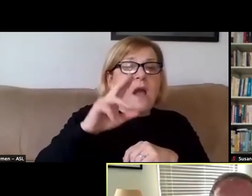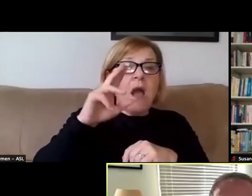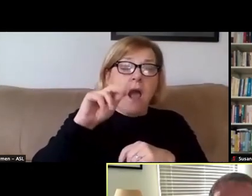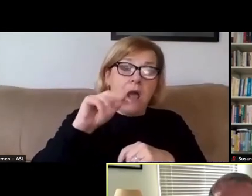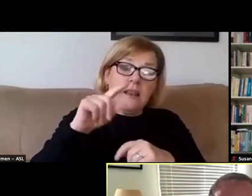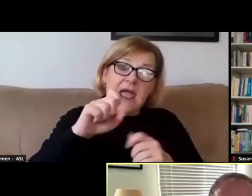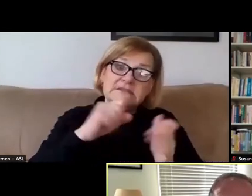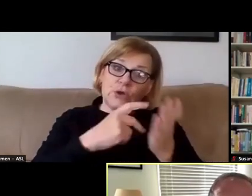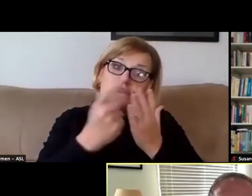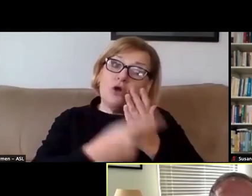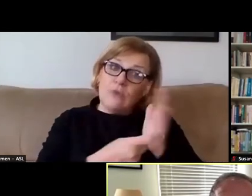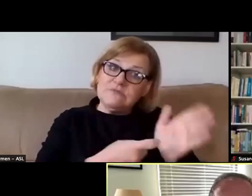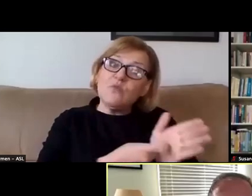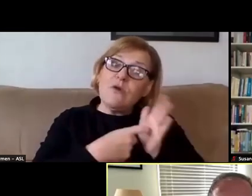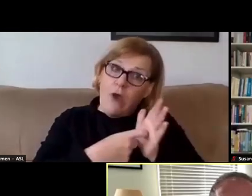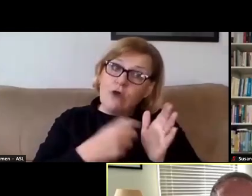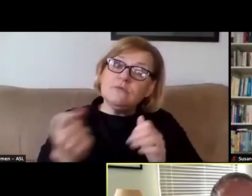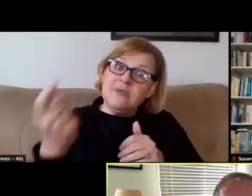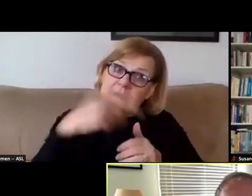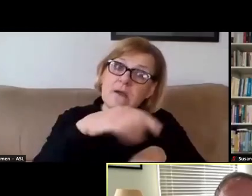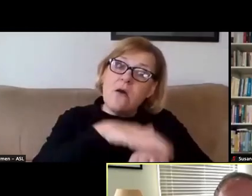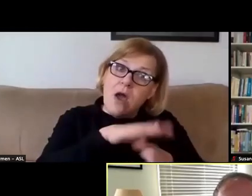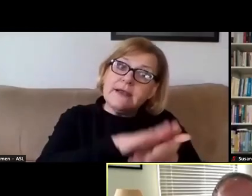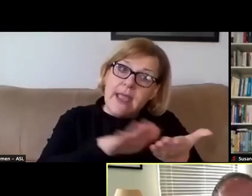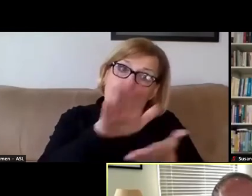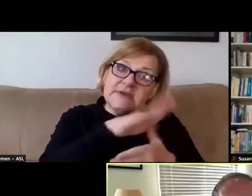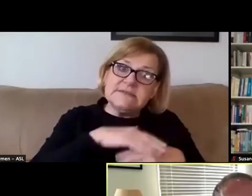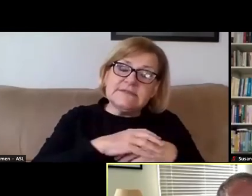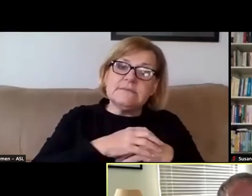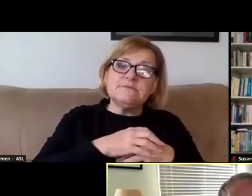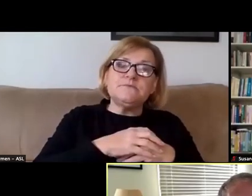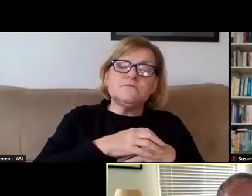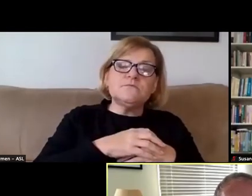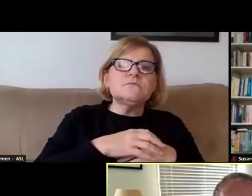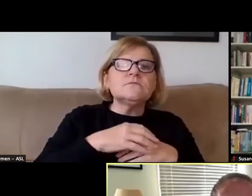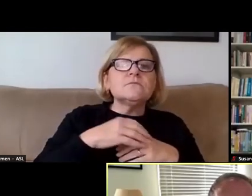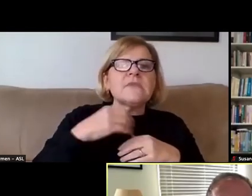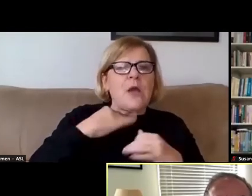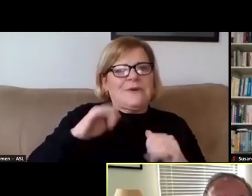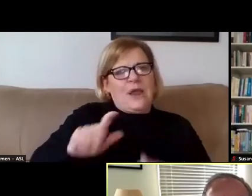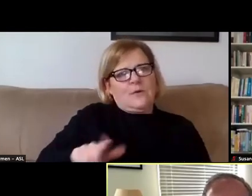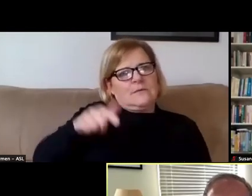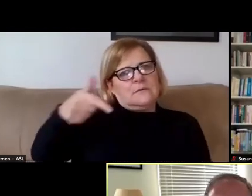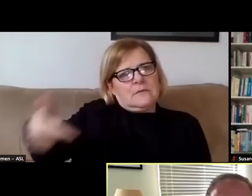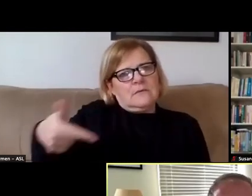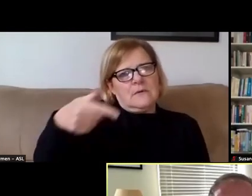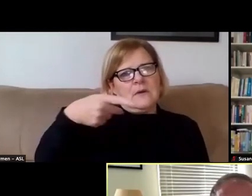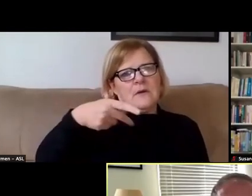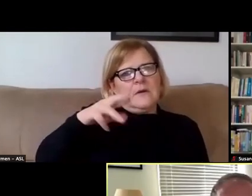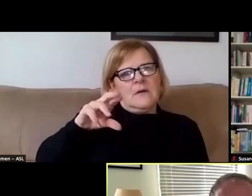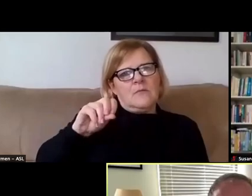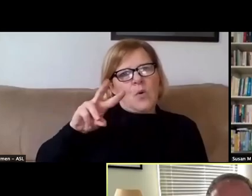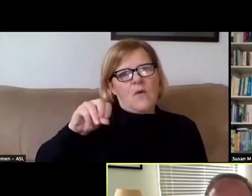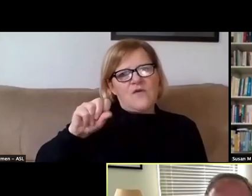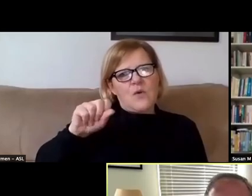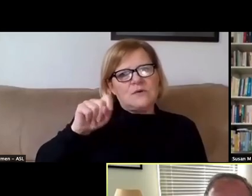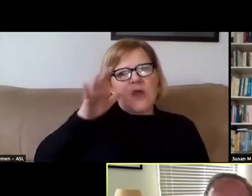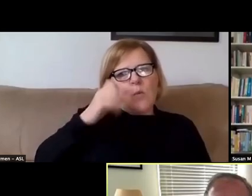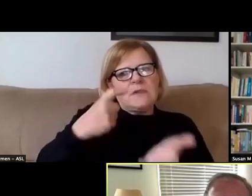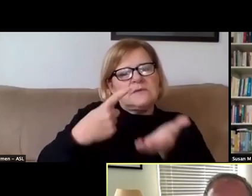require them to be back on campus. I'm gonna turn things over now to Provost Collins who will discuss more about our instructional plan